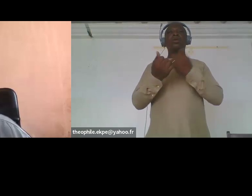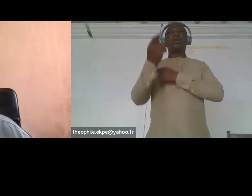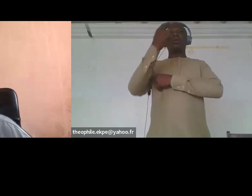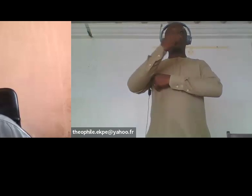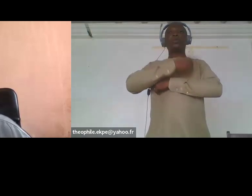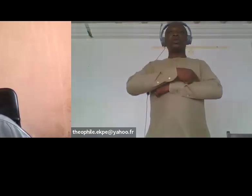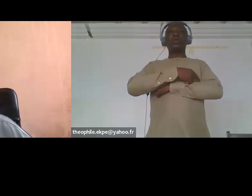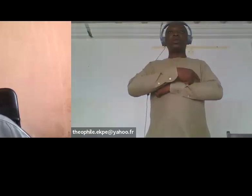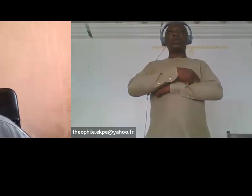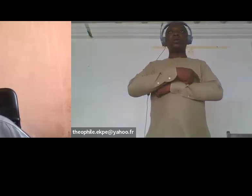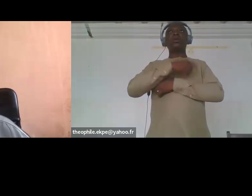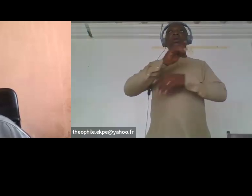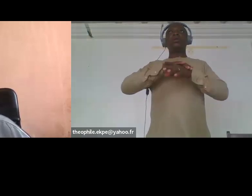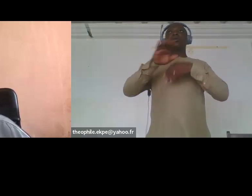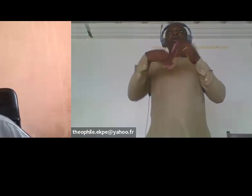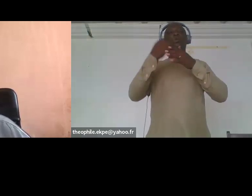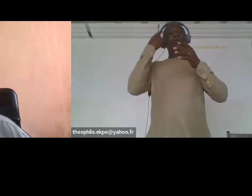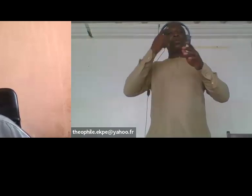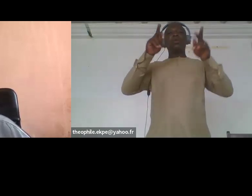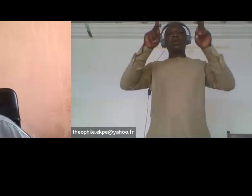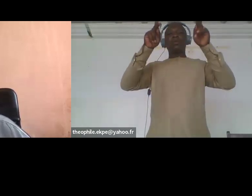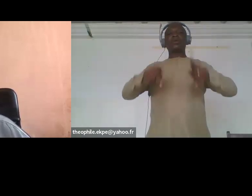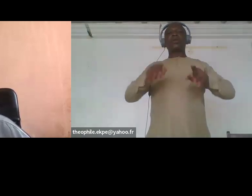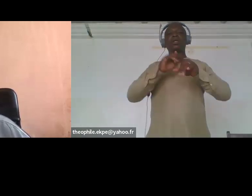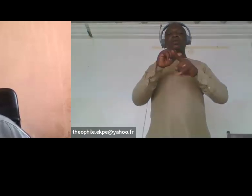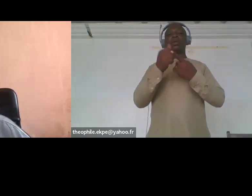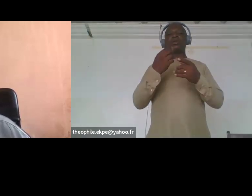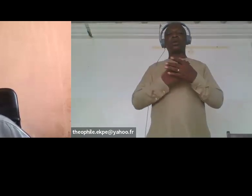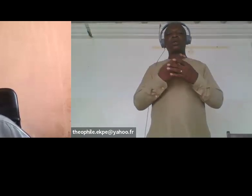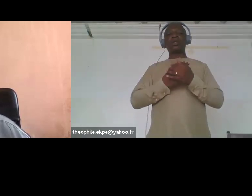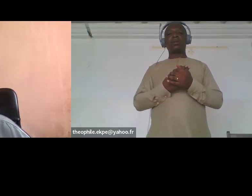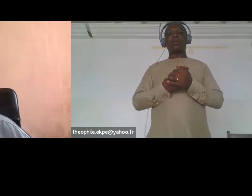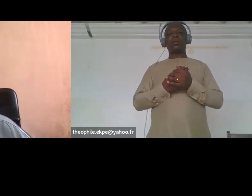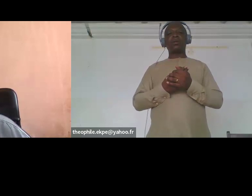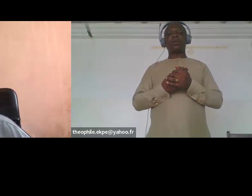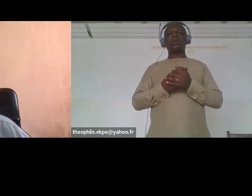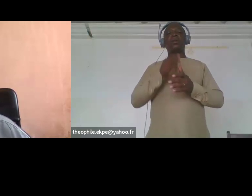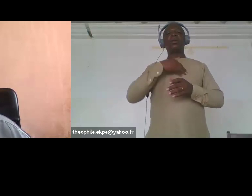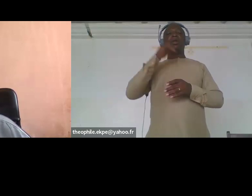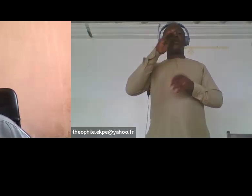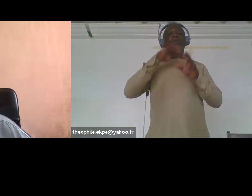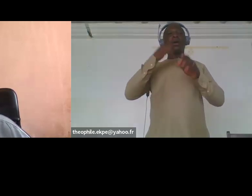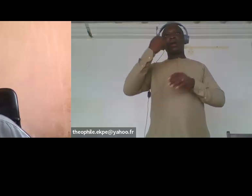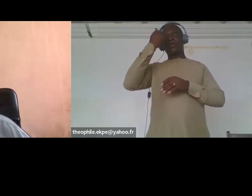African countries so um when we talk about uh climate change effects of